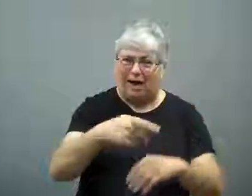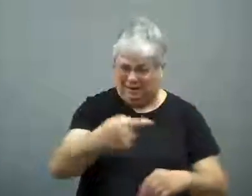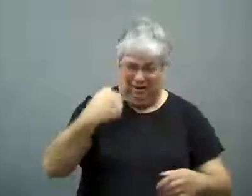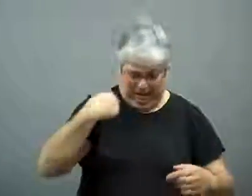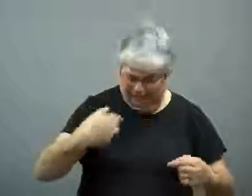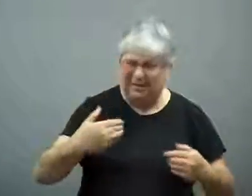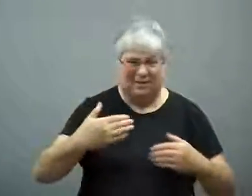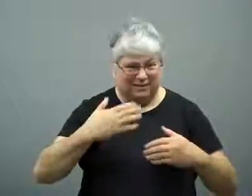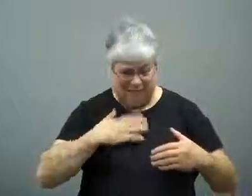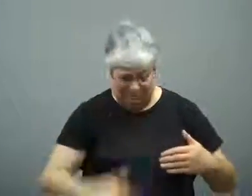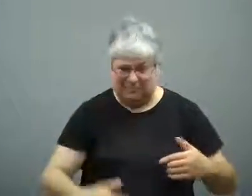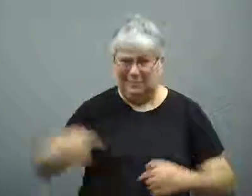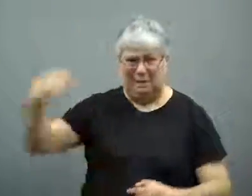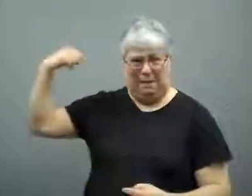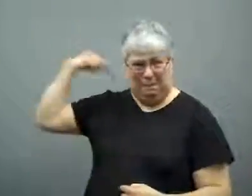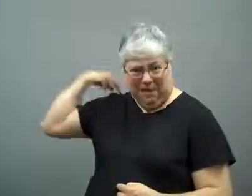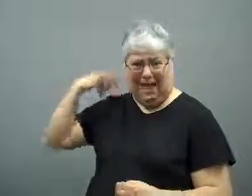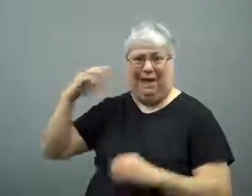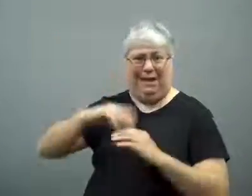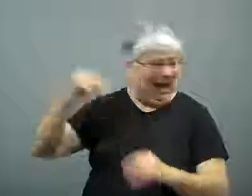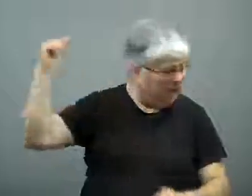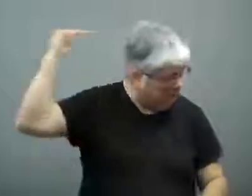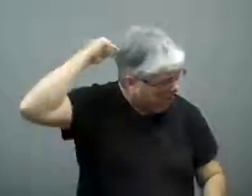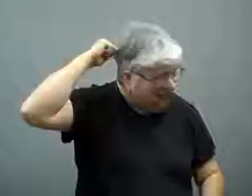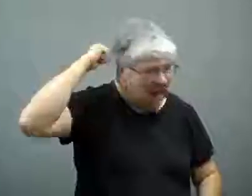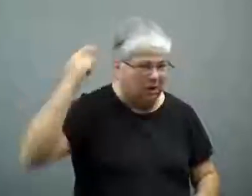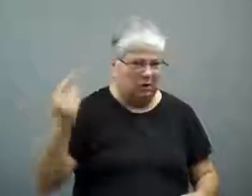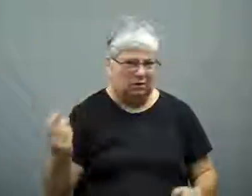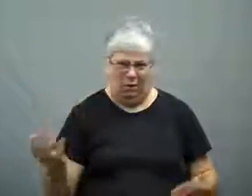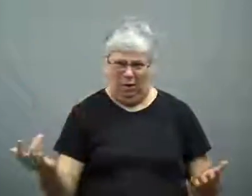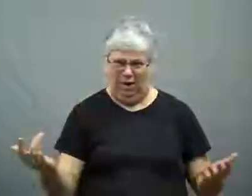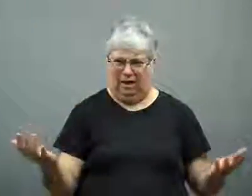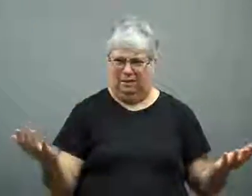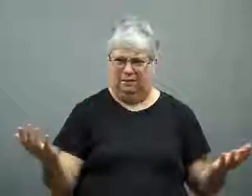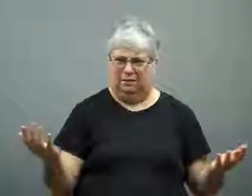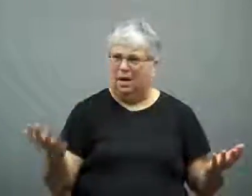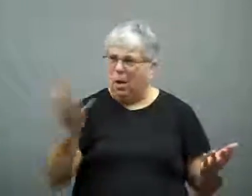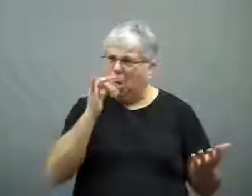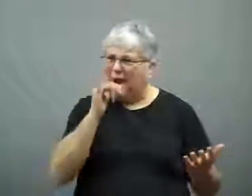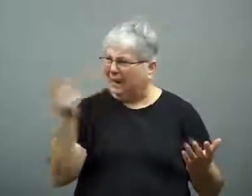He was shot in the front and back, and also once in the back of the head.